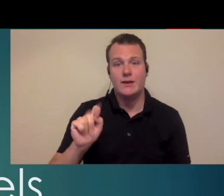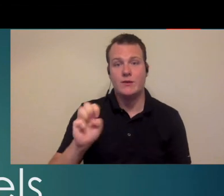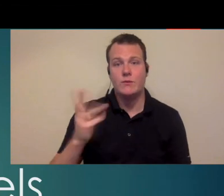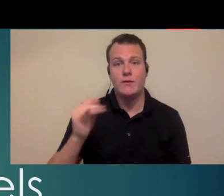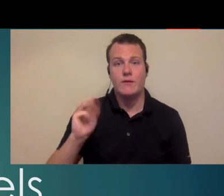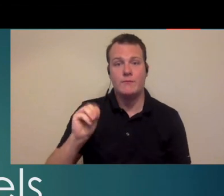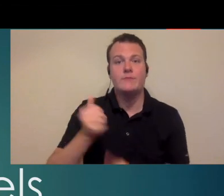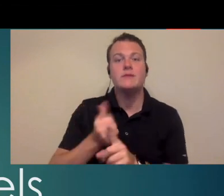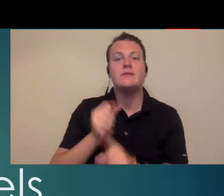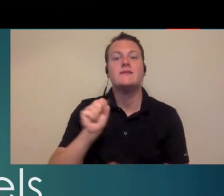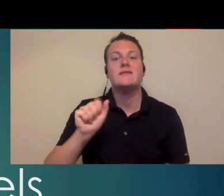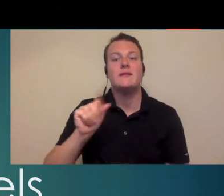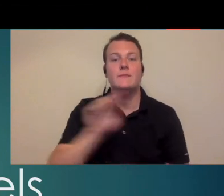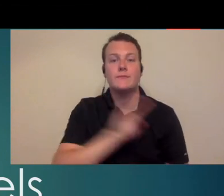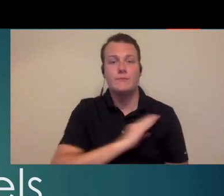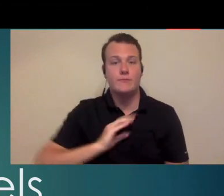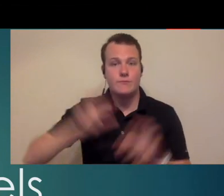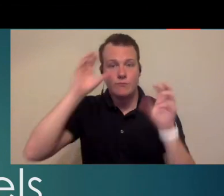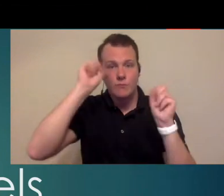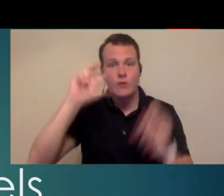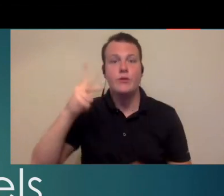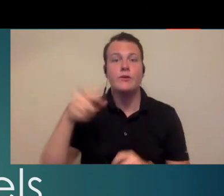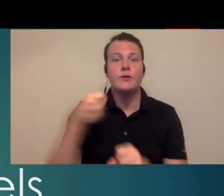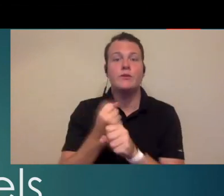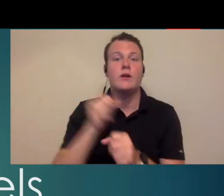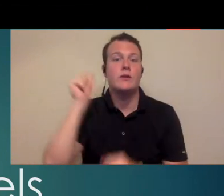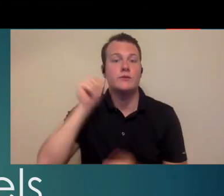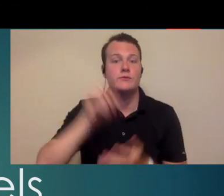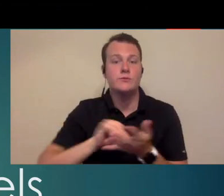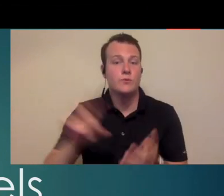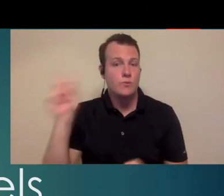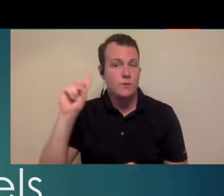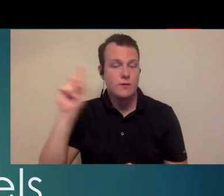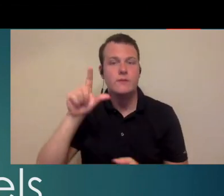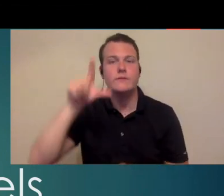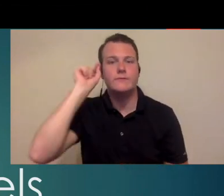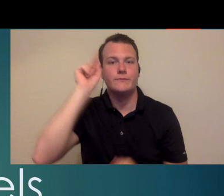this session Tate with them SATA port president and third-year aud student at